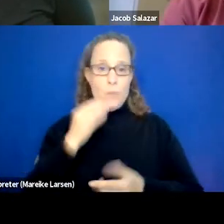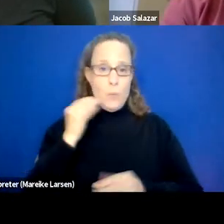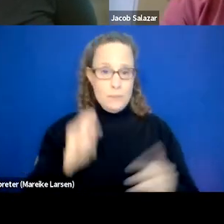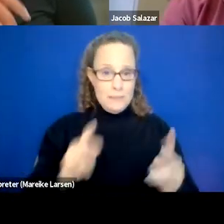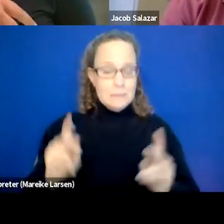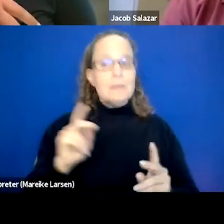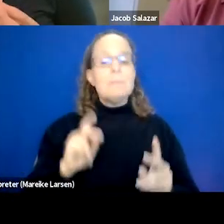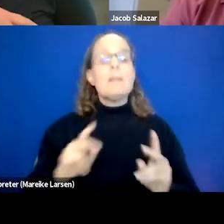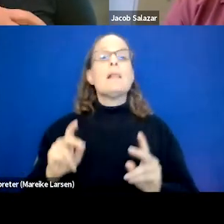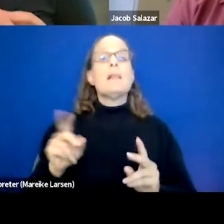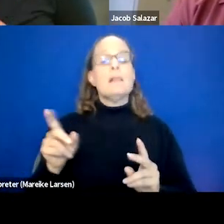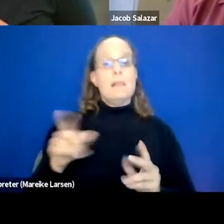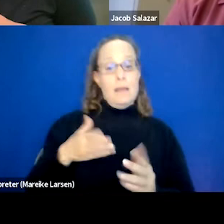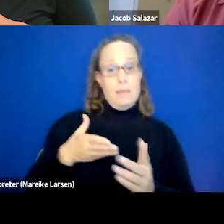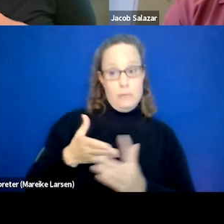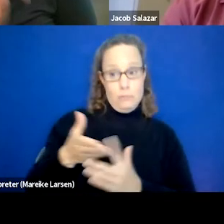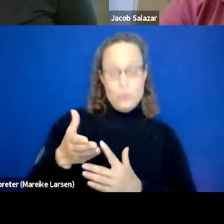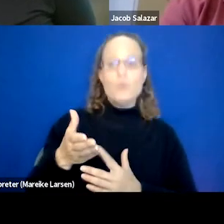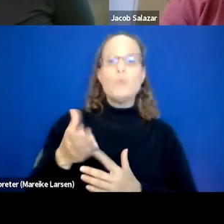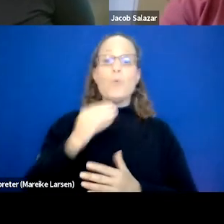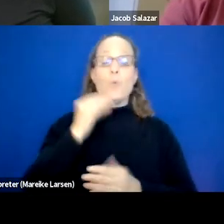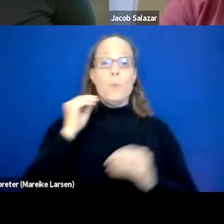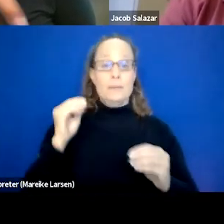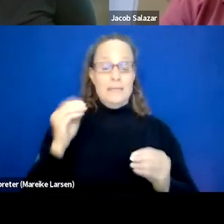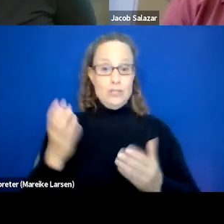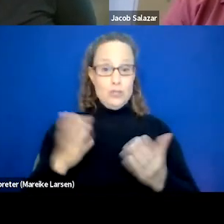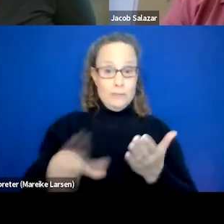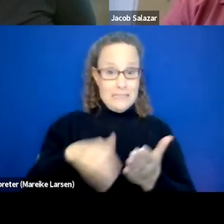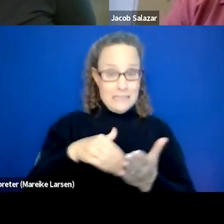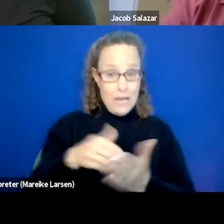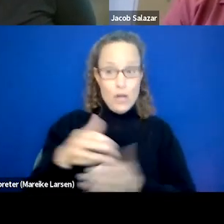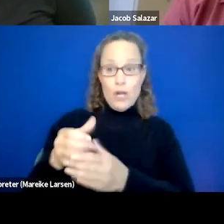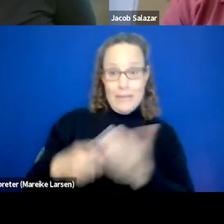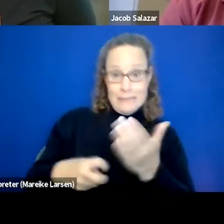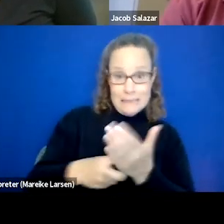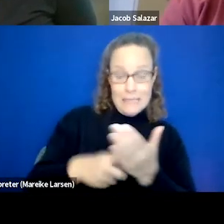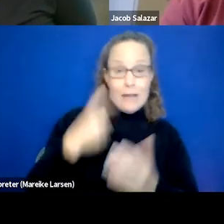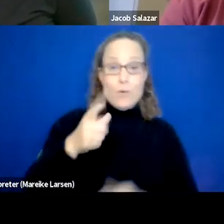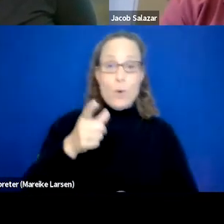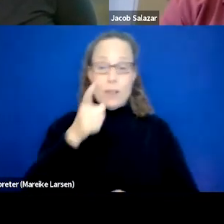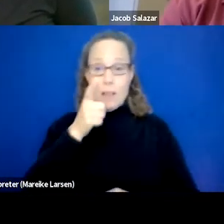Once they go through our homeless services center are able to get a little ticket for lunch the following day.